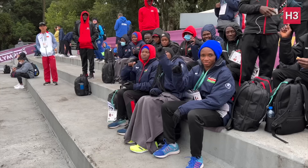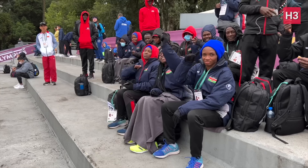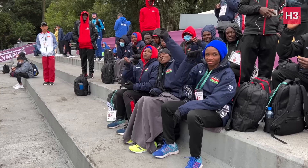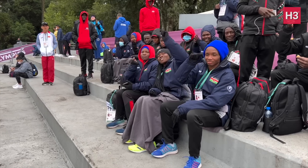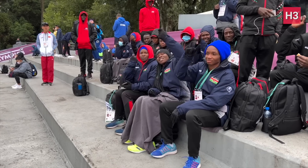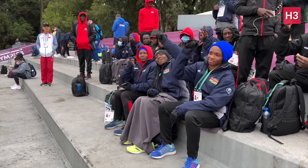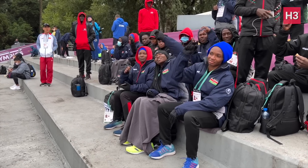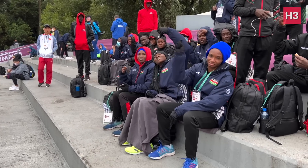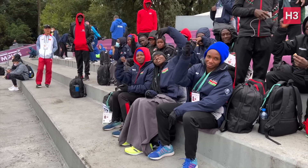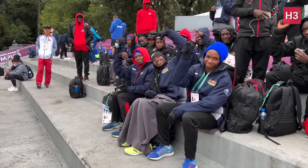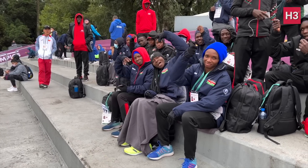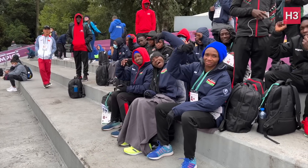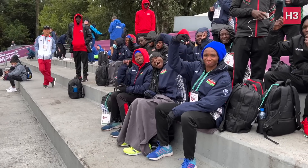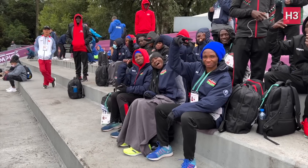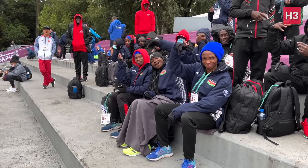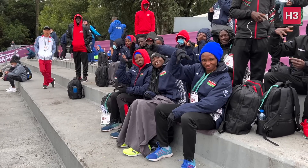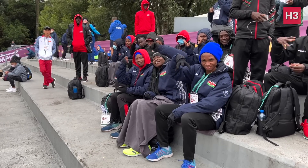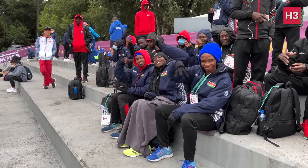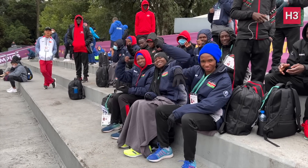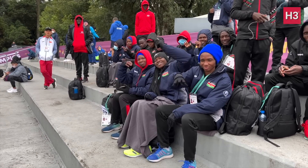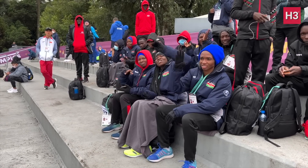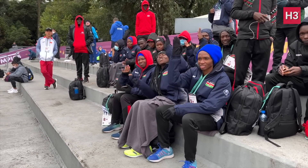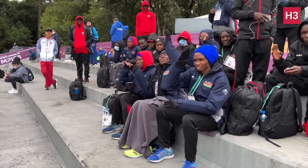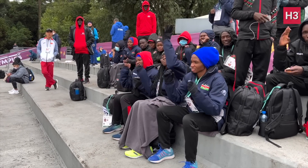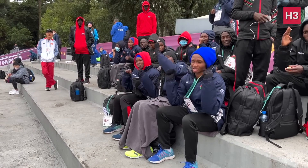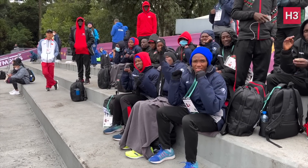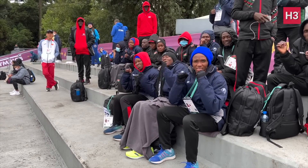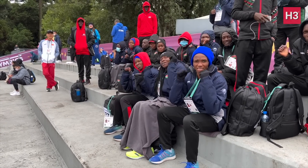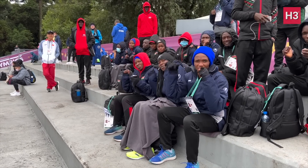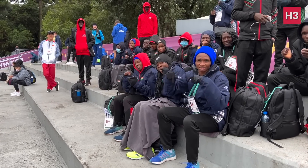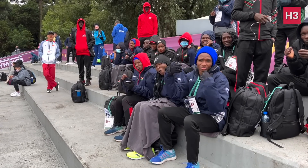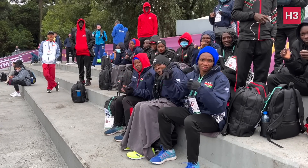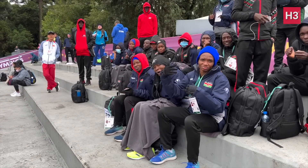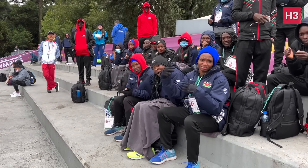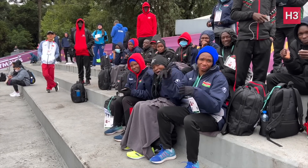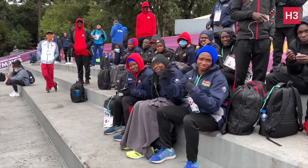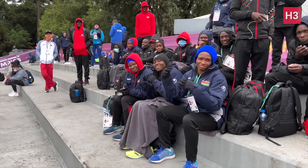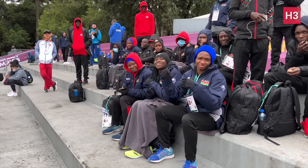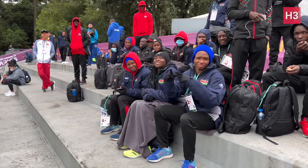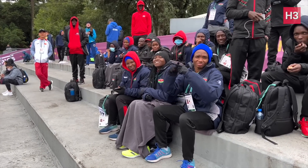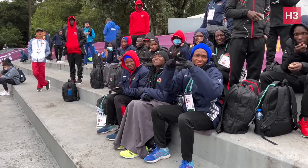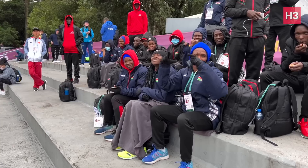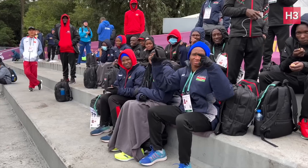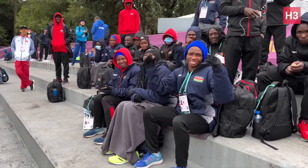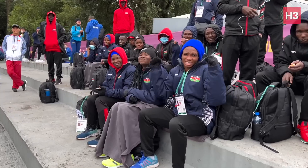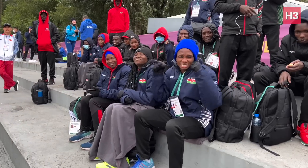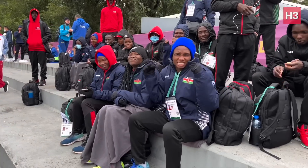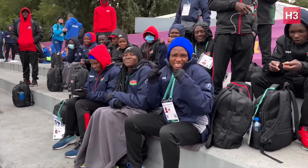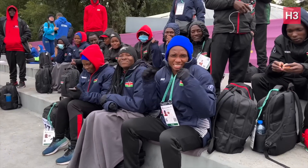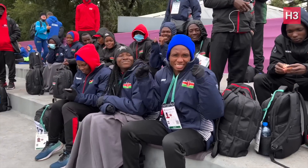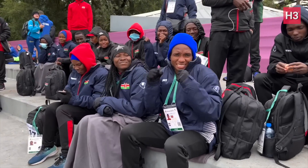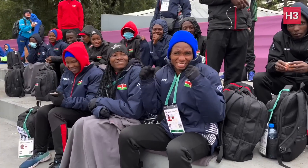Kenya’s always sunny. It’s so cold here,